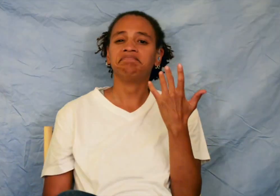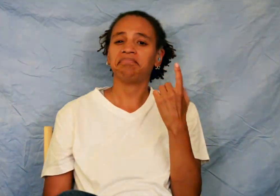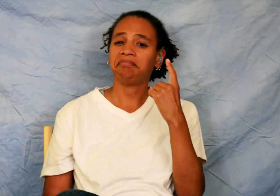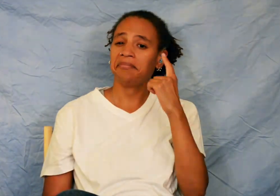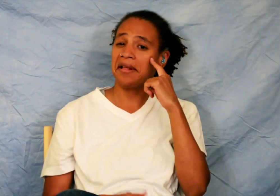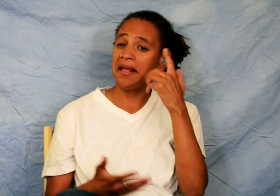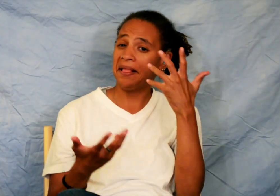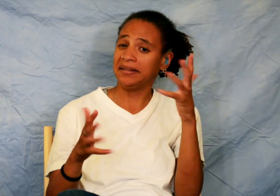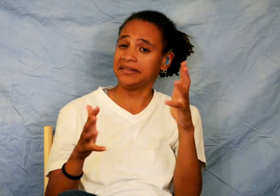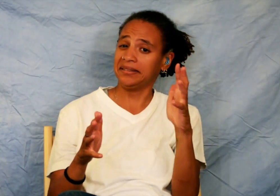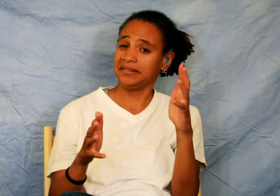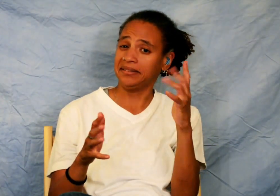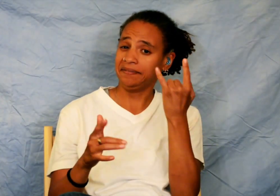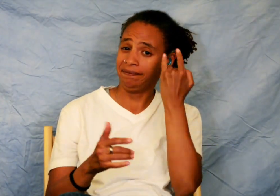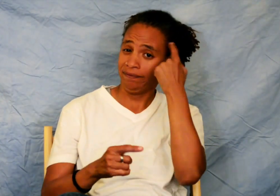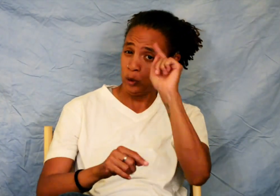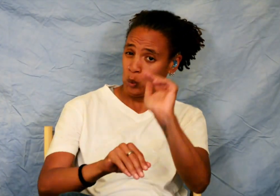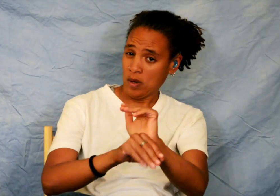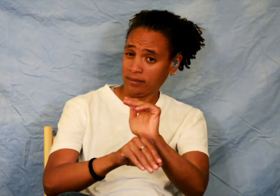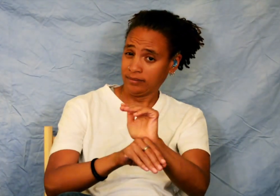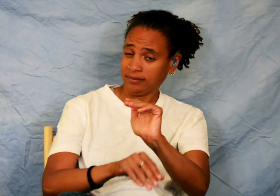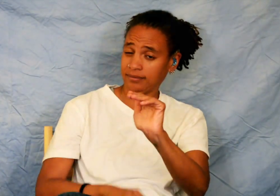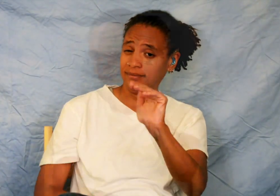I think that's it for tonight. I'll vlog more tomorrow. I hope you enjoy the photos I'll